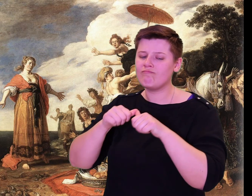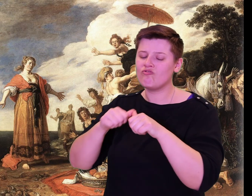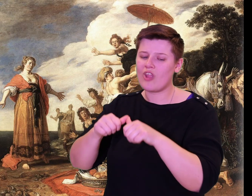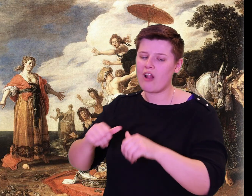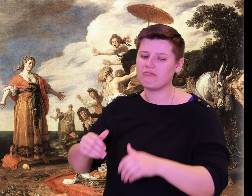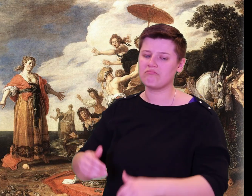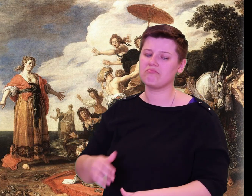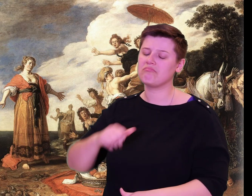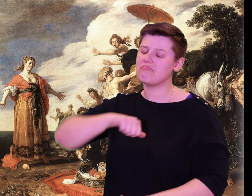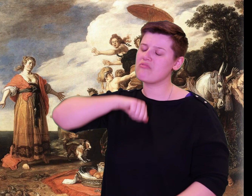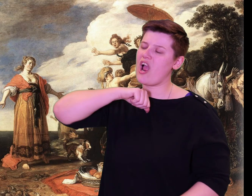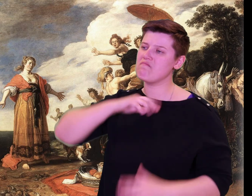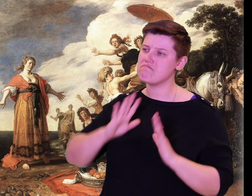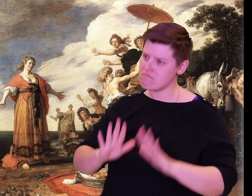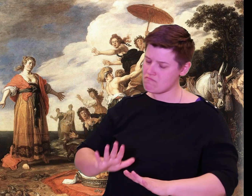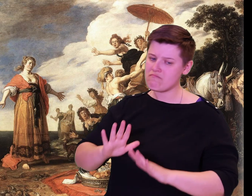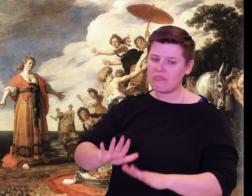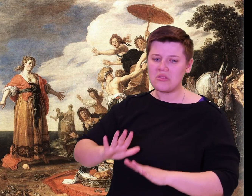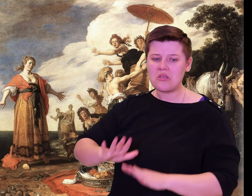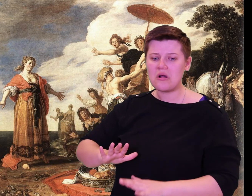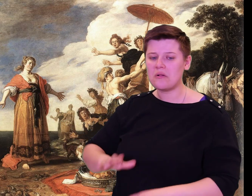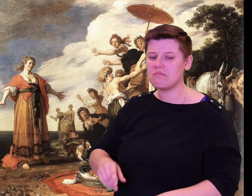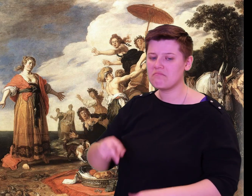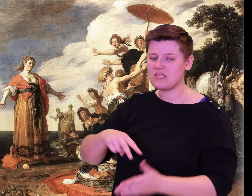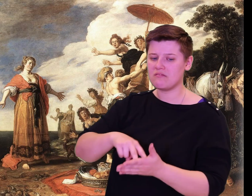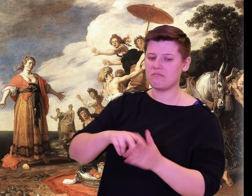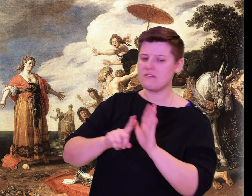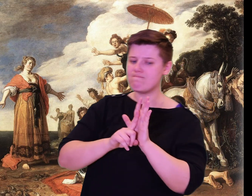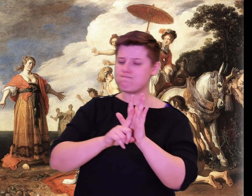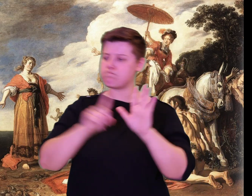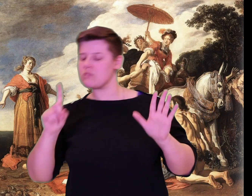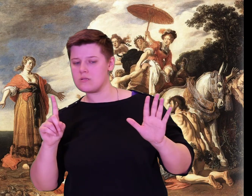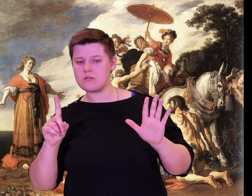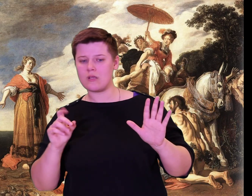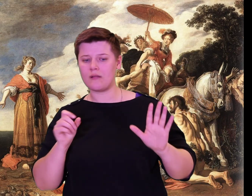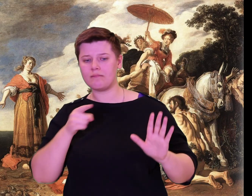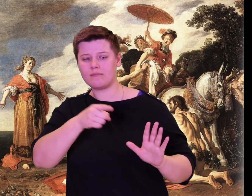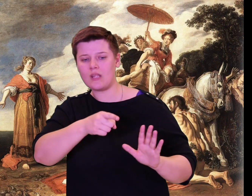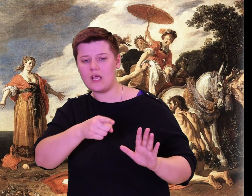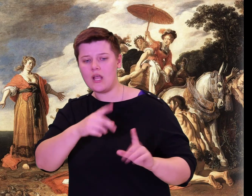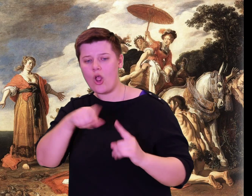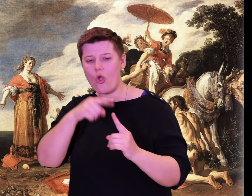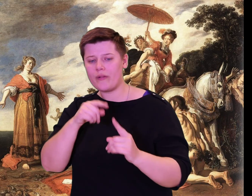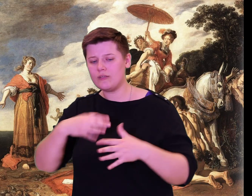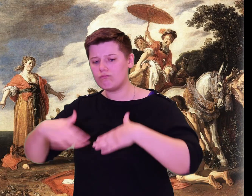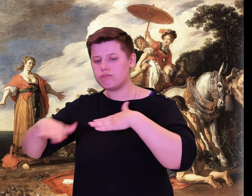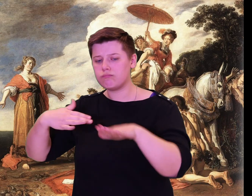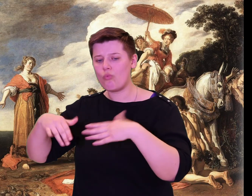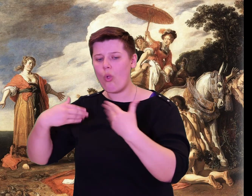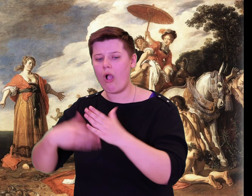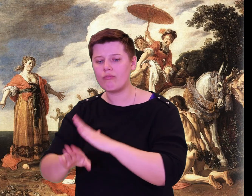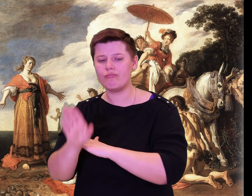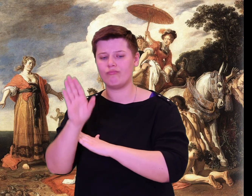from his audience, and when he walks through town, the people look at him as if he were a god.